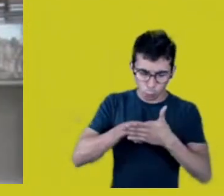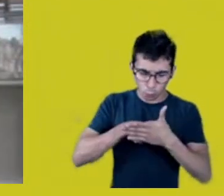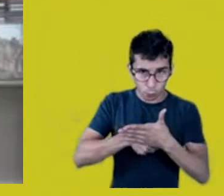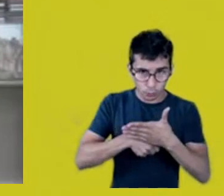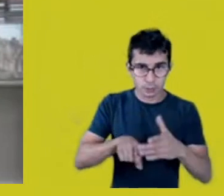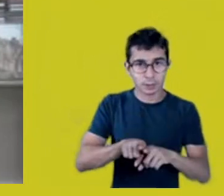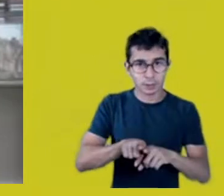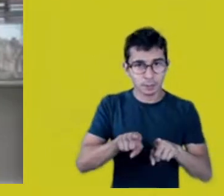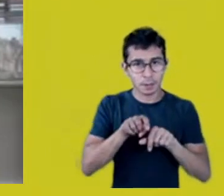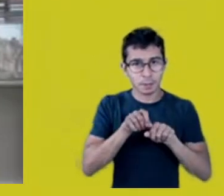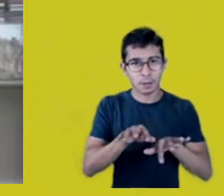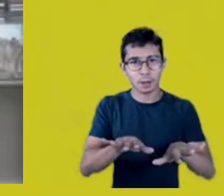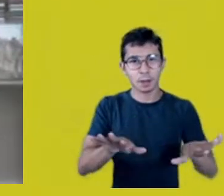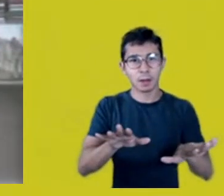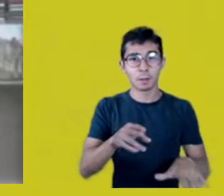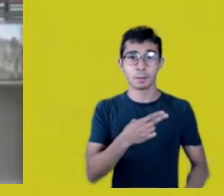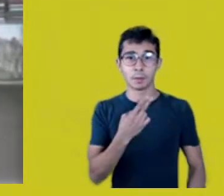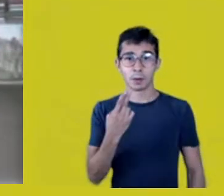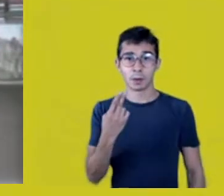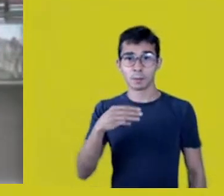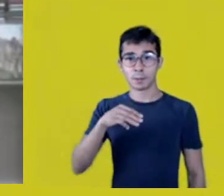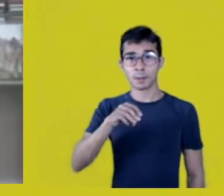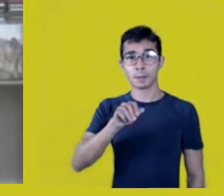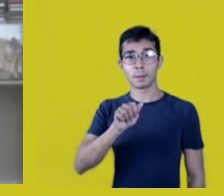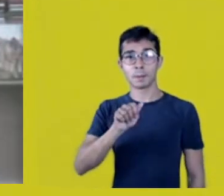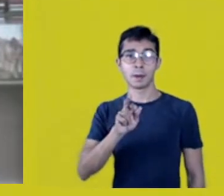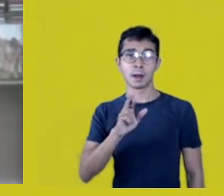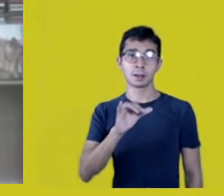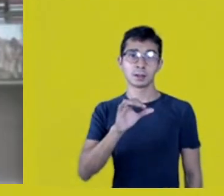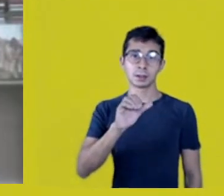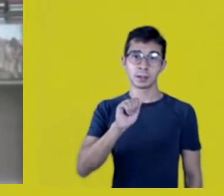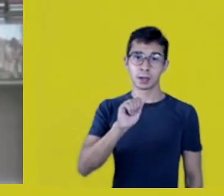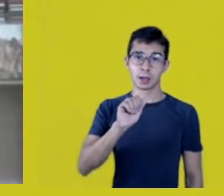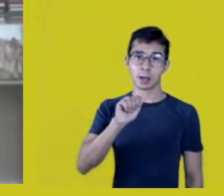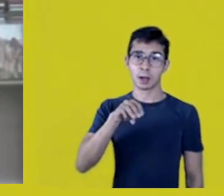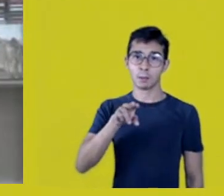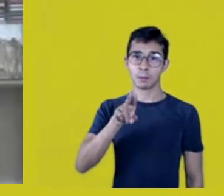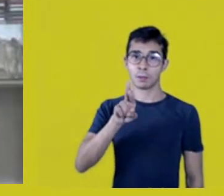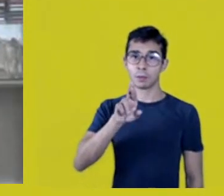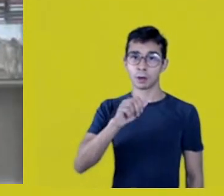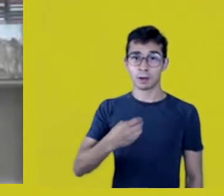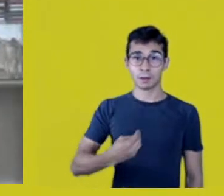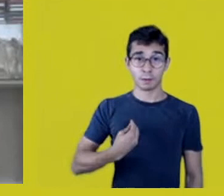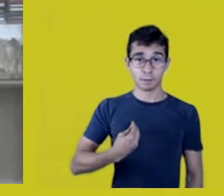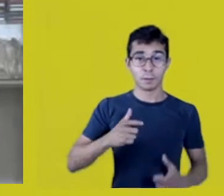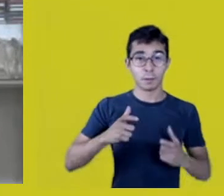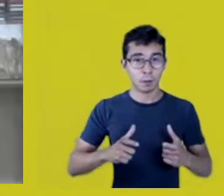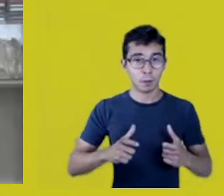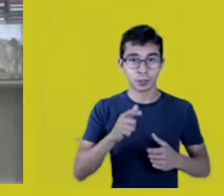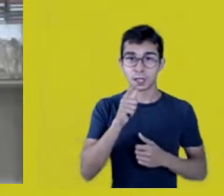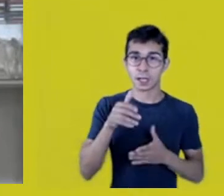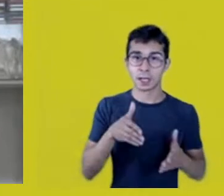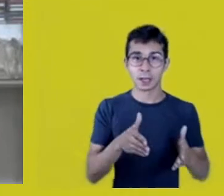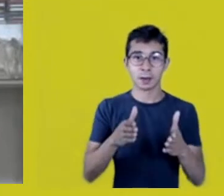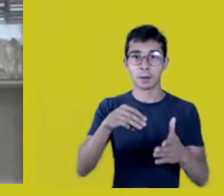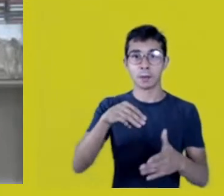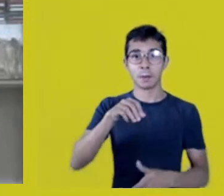I am Márcia Mura, from the Madeira River, Mura ancestral territory.